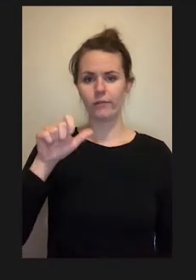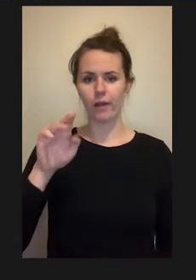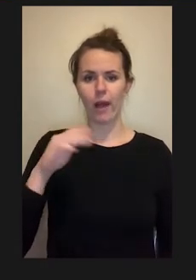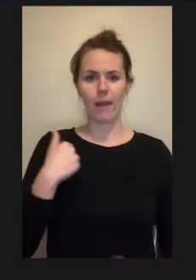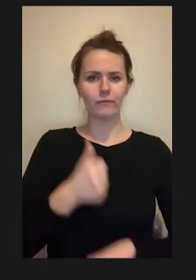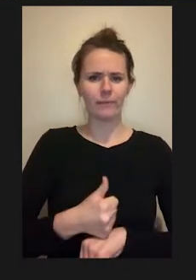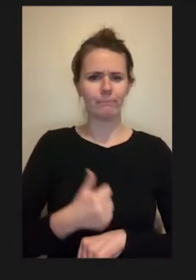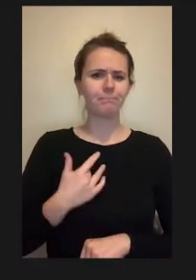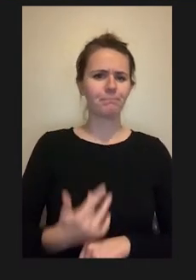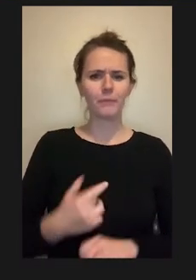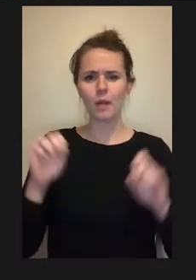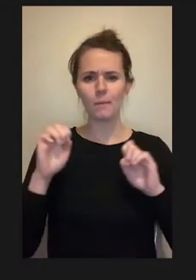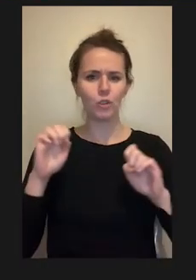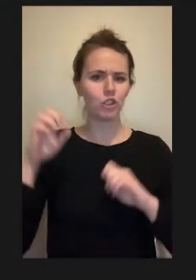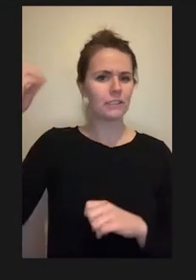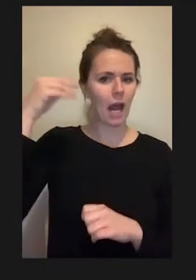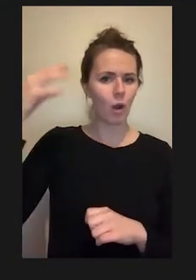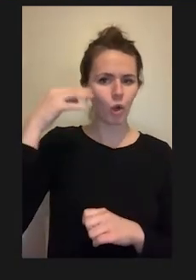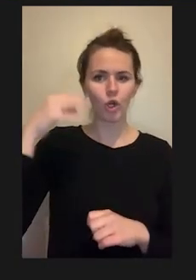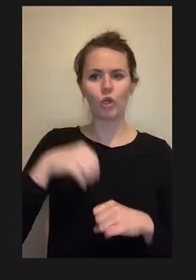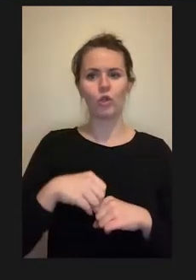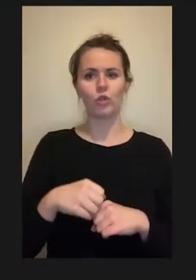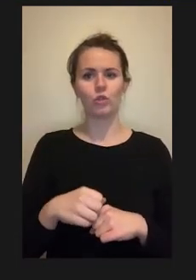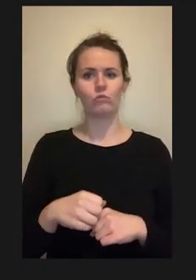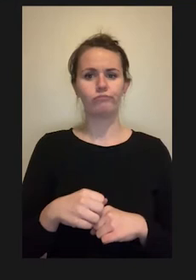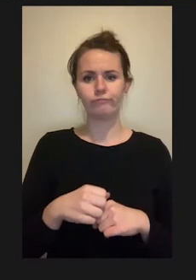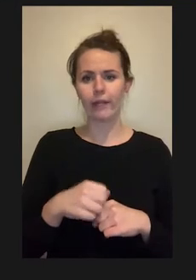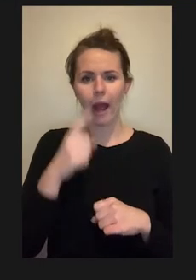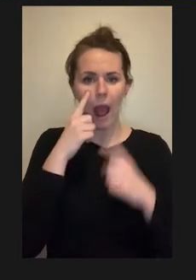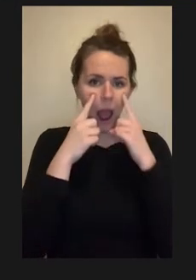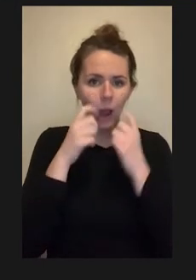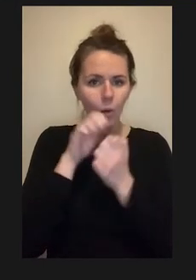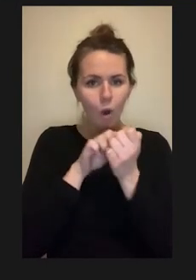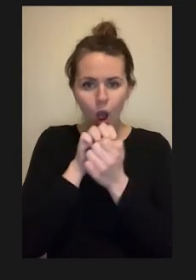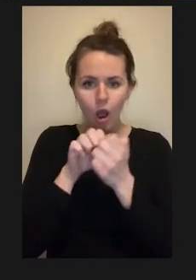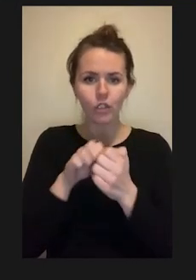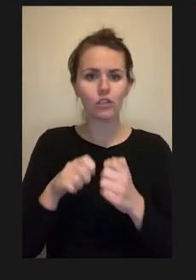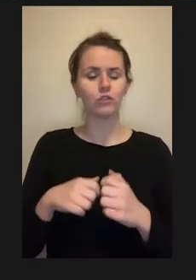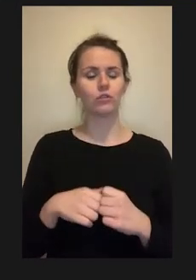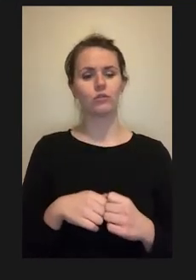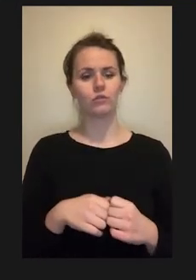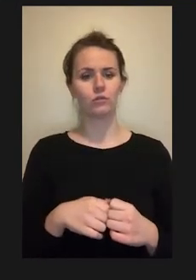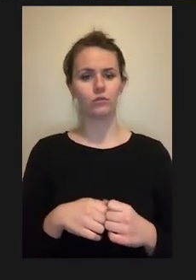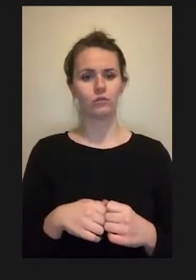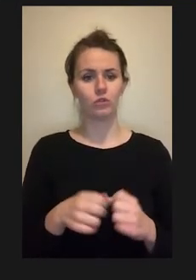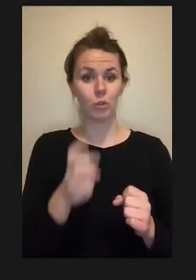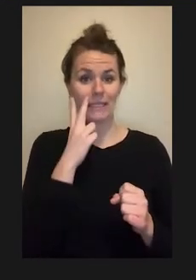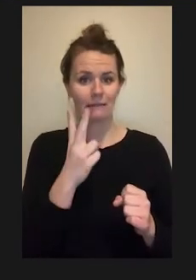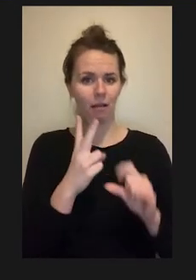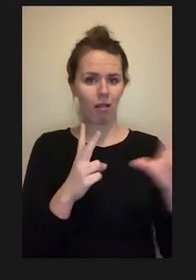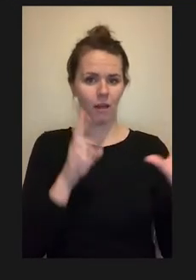emergency shower and eye wash. You can see here in the left image